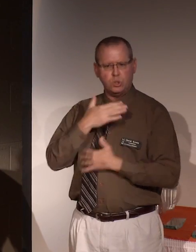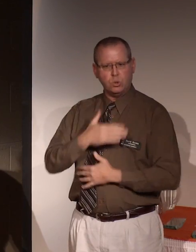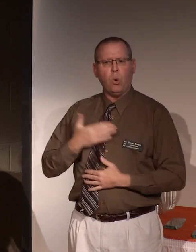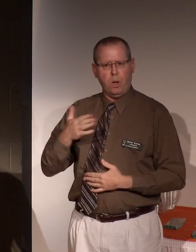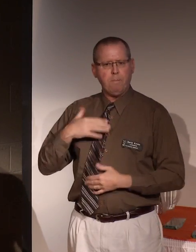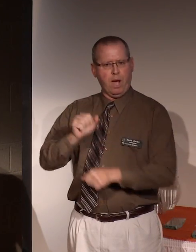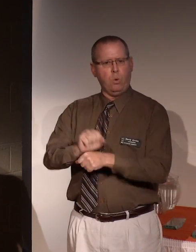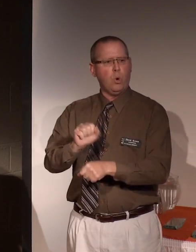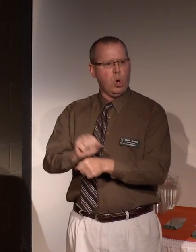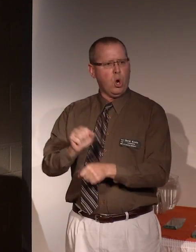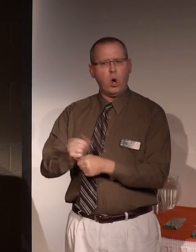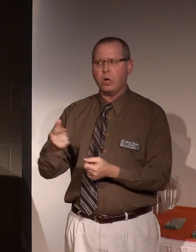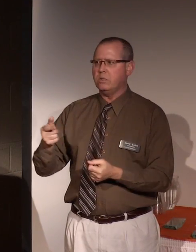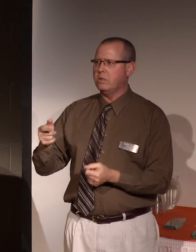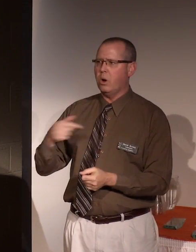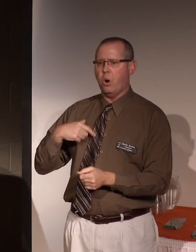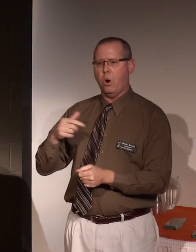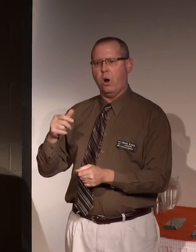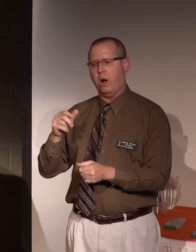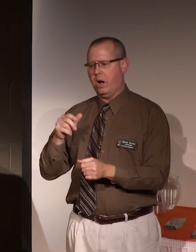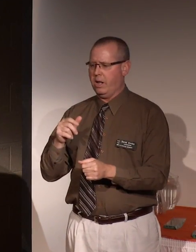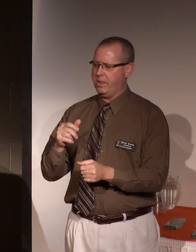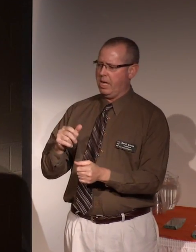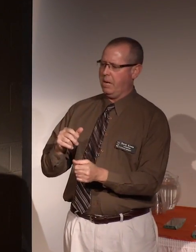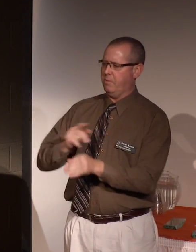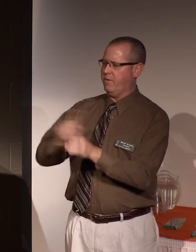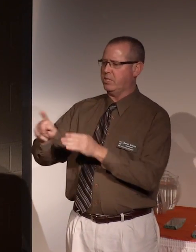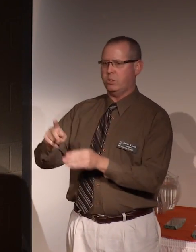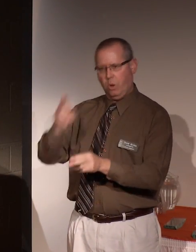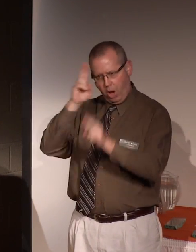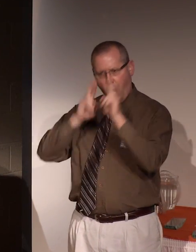labor or the professional accomplishments that have come